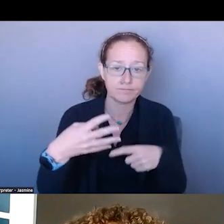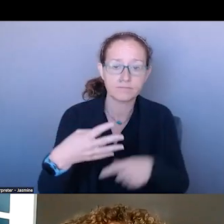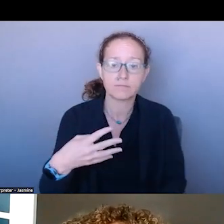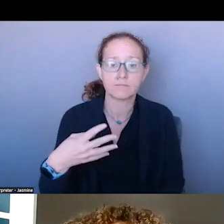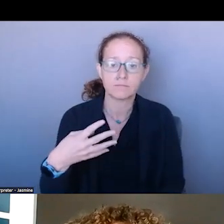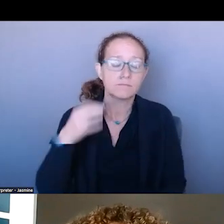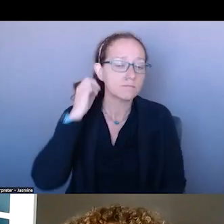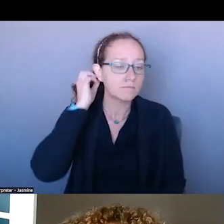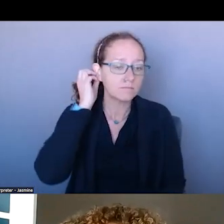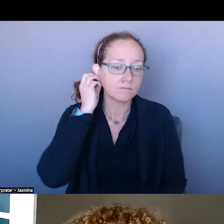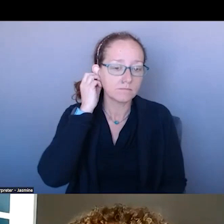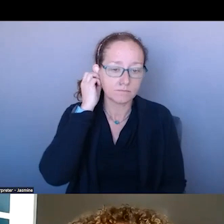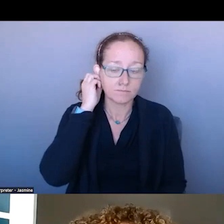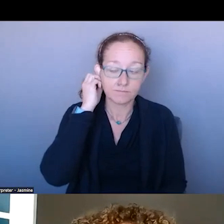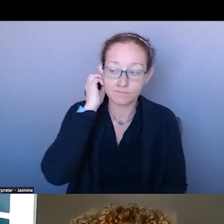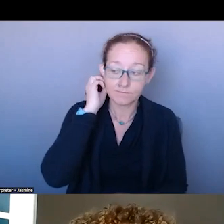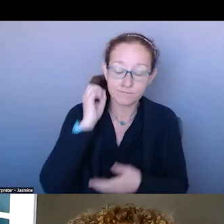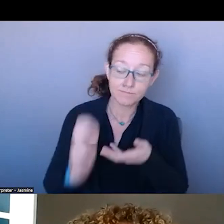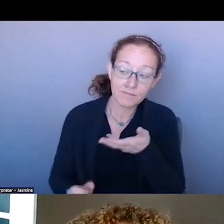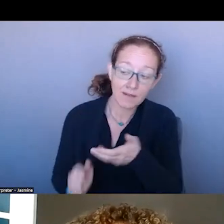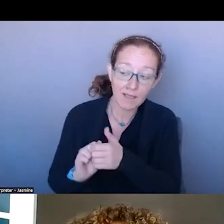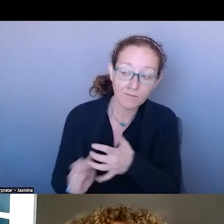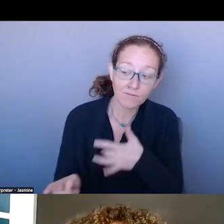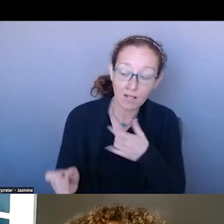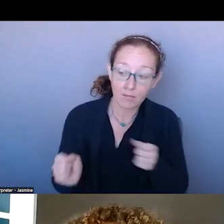JUSTIN, HOW ARE YOU FEELING? YOU GOING TO WING IT? YOU GOING TO